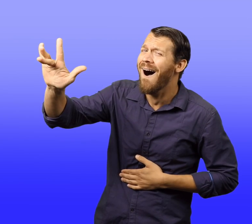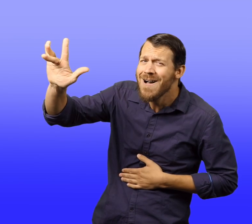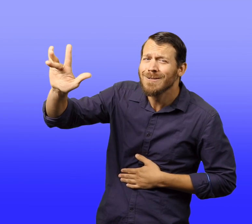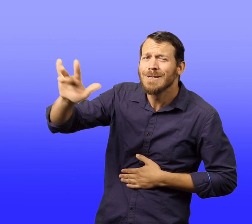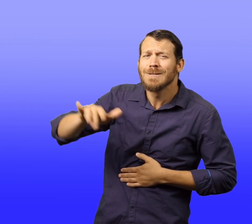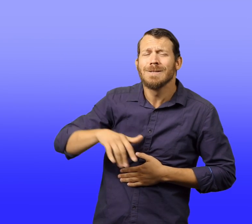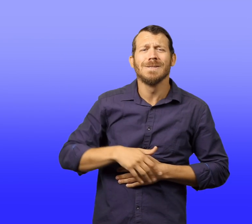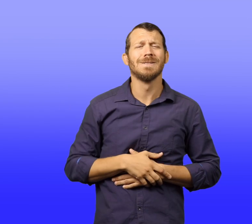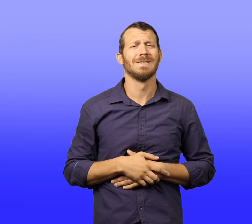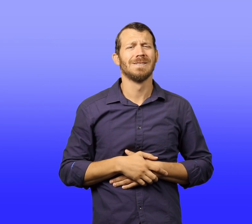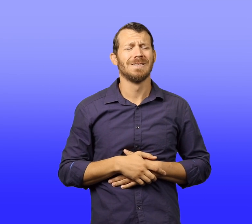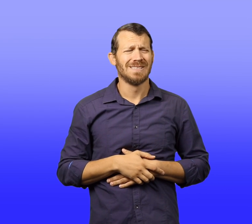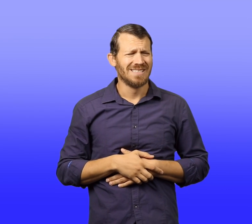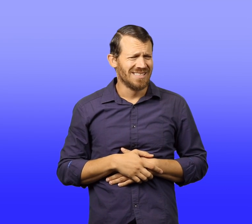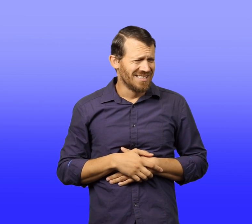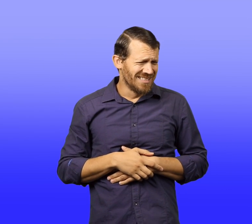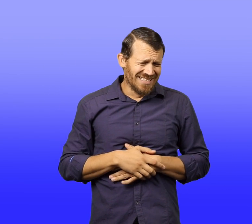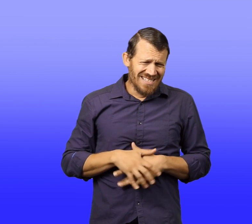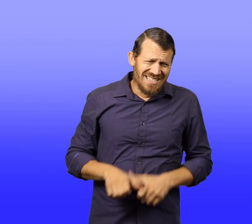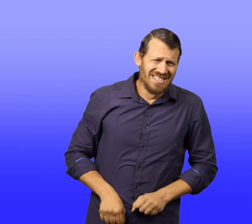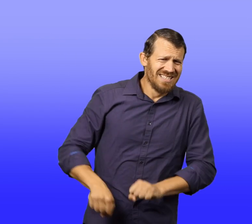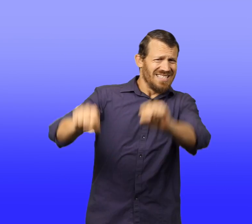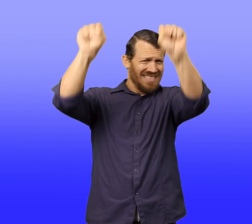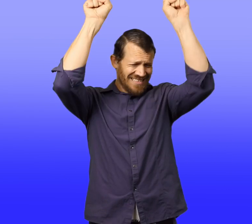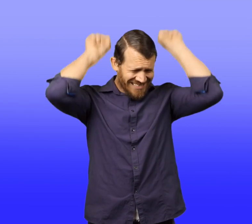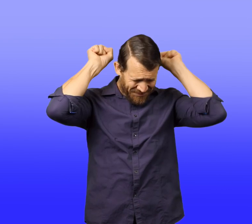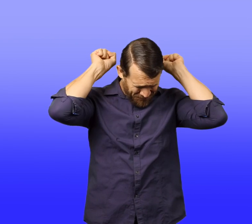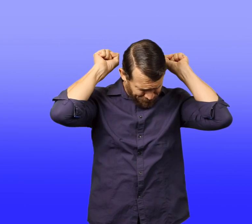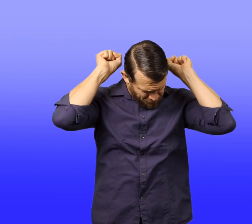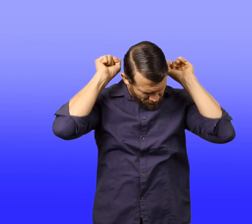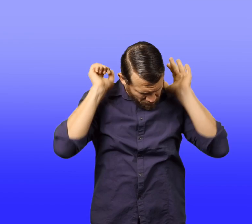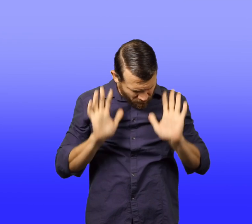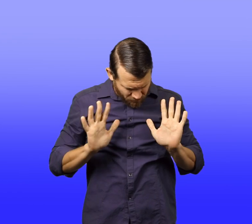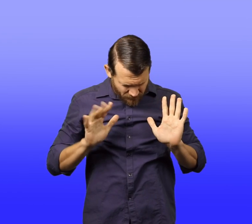"Good luck," Walter called to him. Then he pulled the blanket over his head.